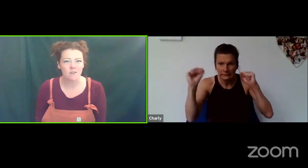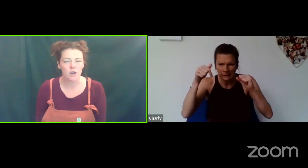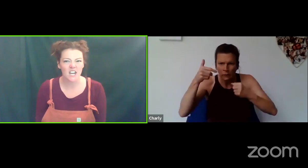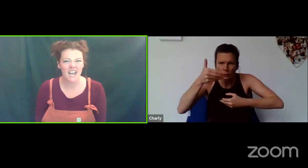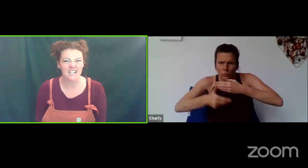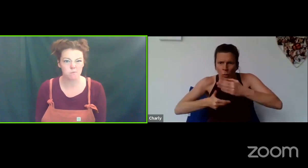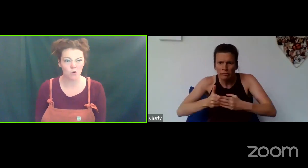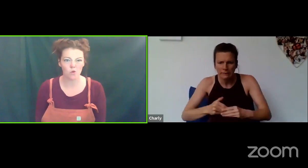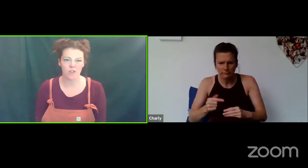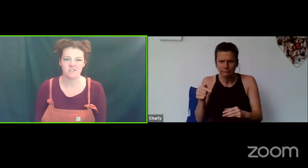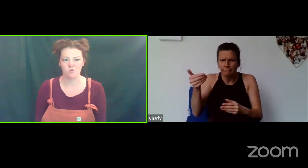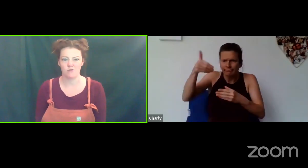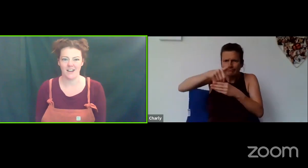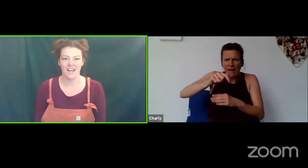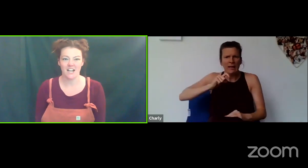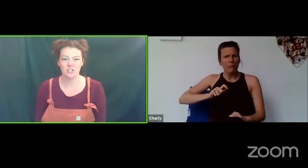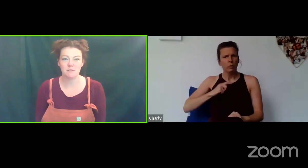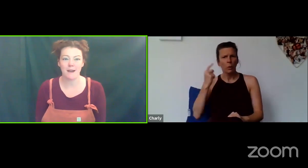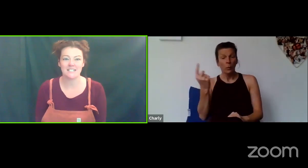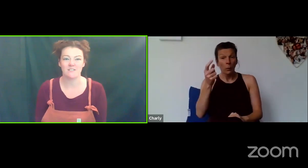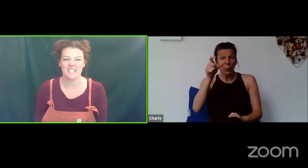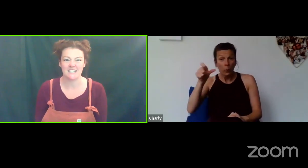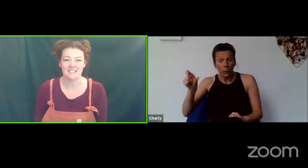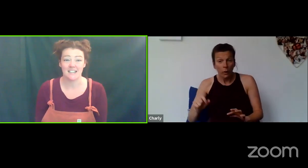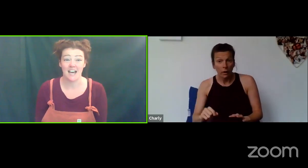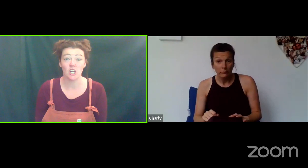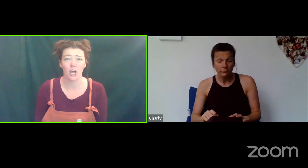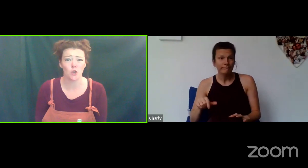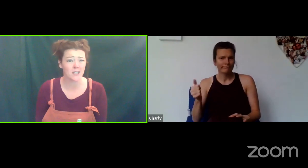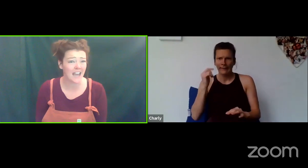we're going to explore that story, and do some activities, and look at who the